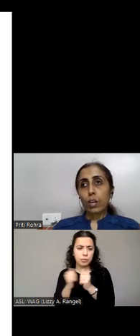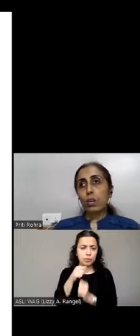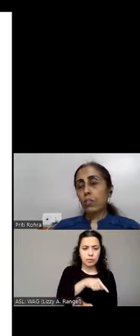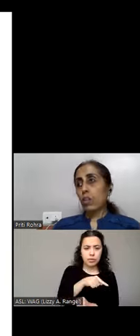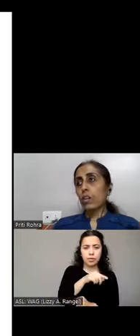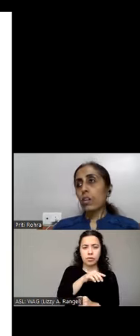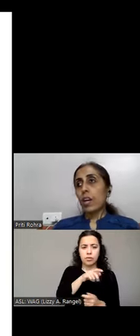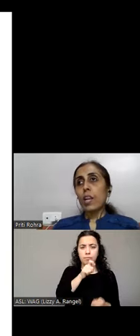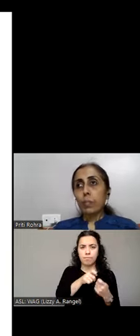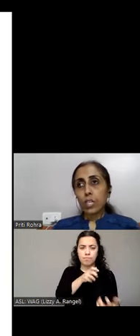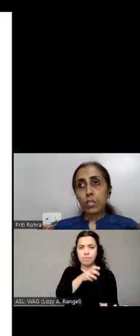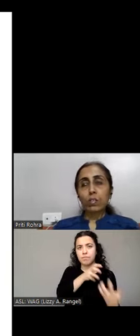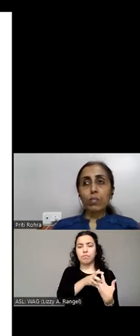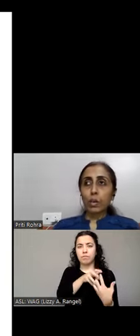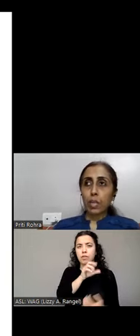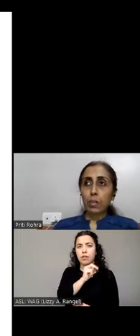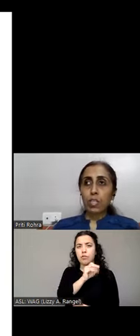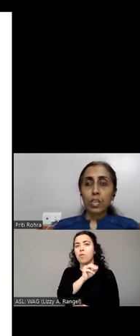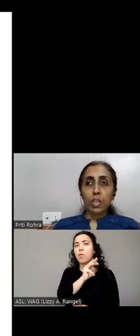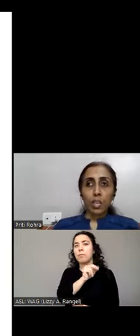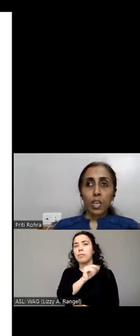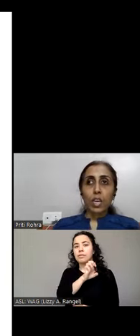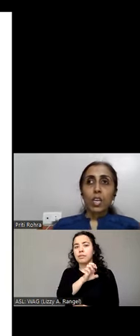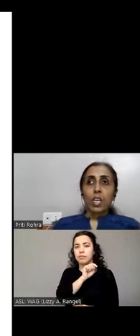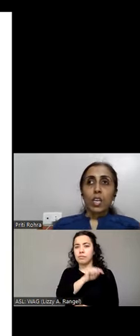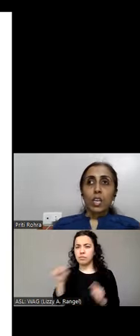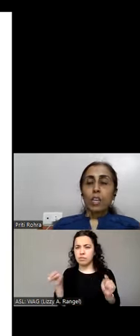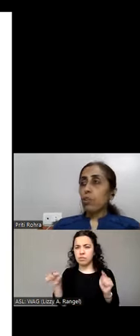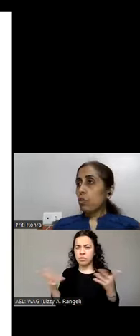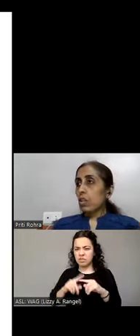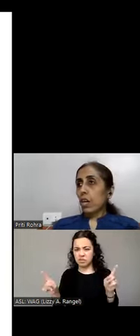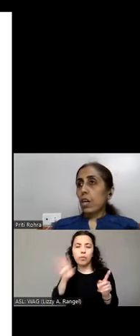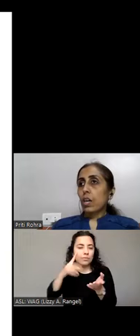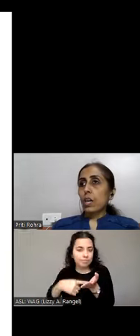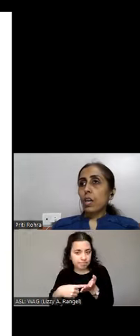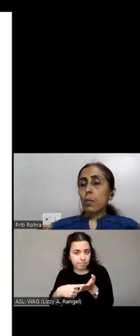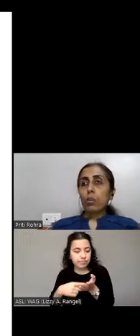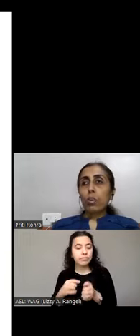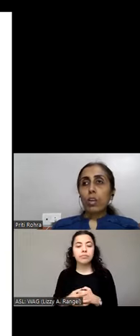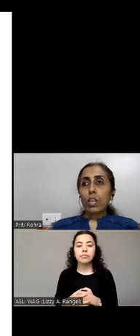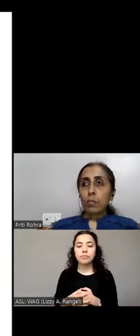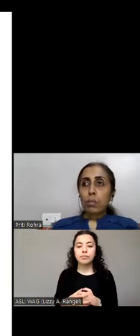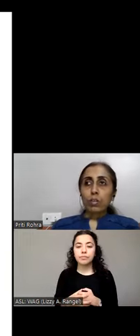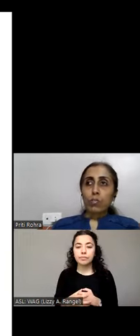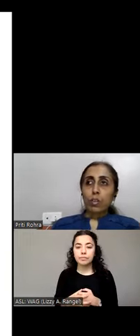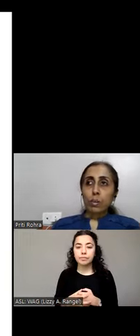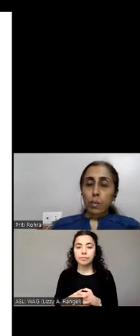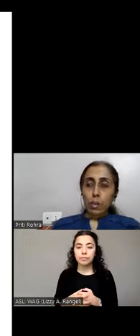out different elements, web elements. You will note I'm calling them all the web developments